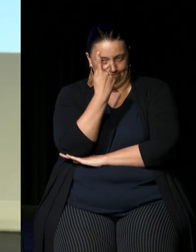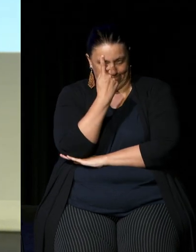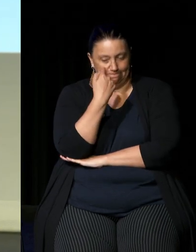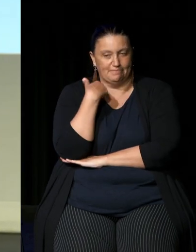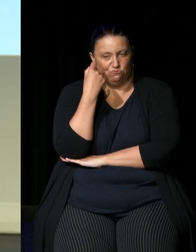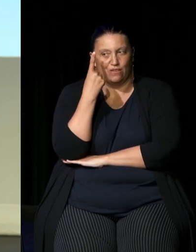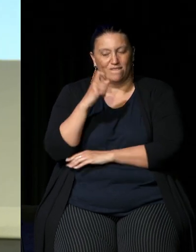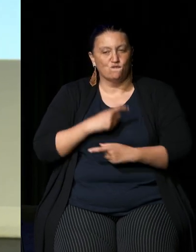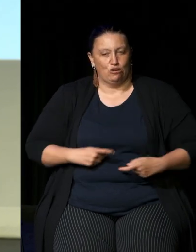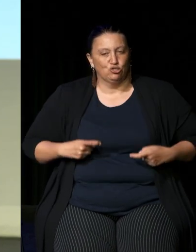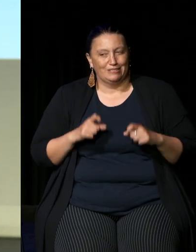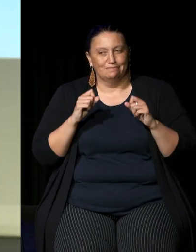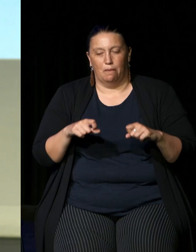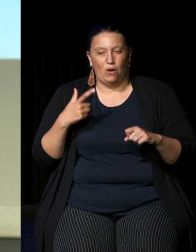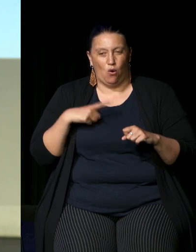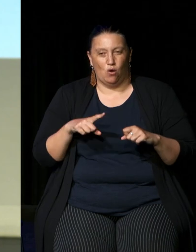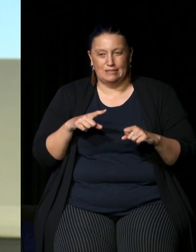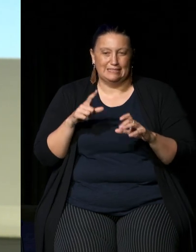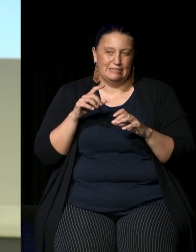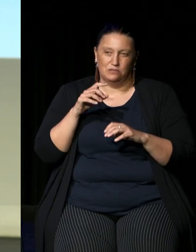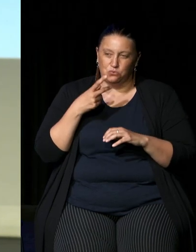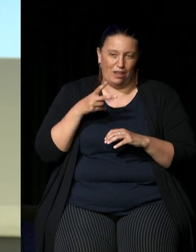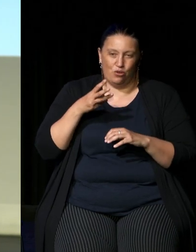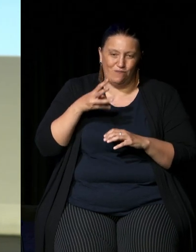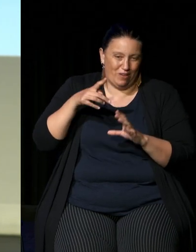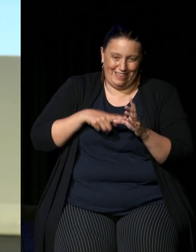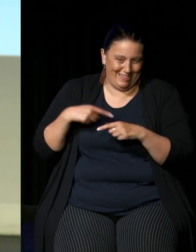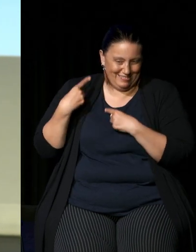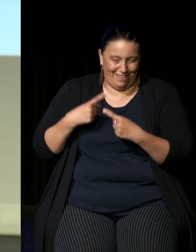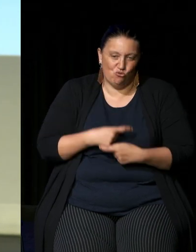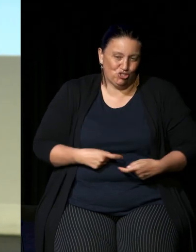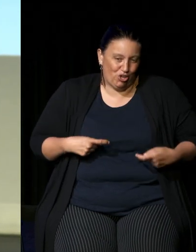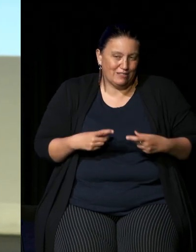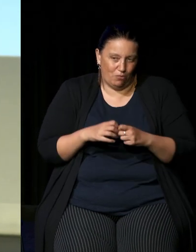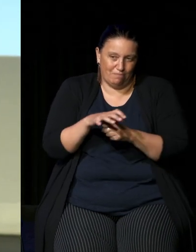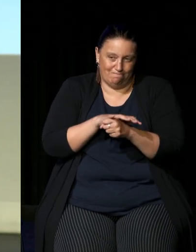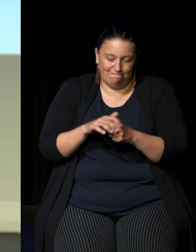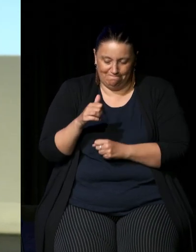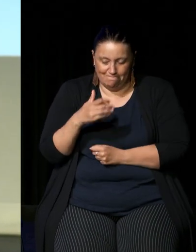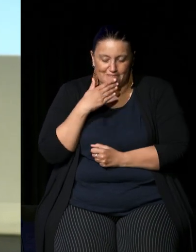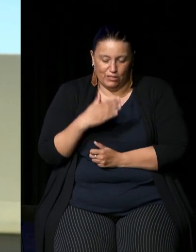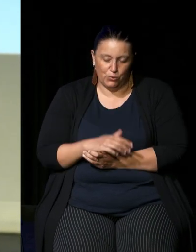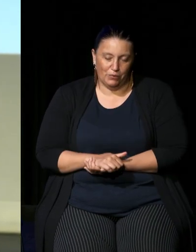your frustration over decades with that situation um it's important to note that